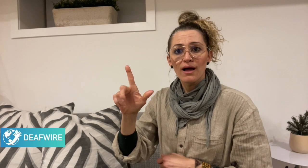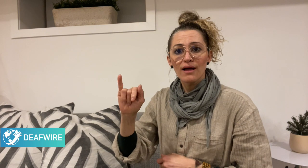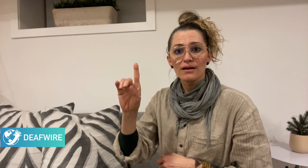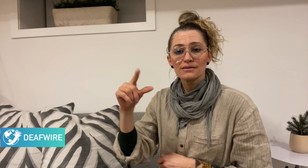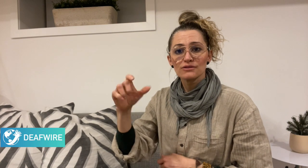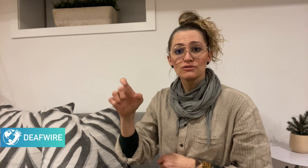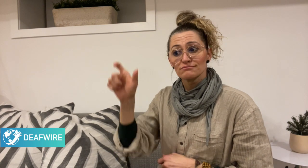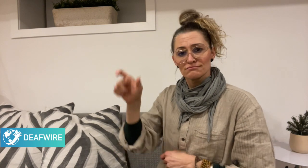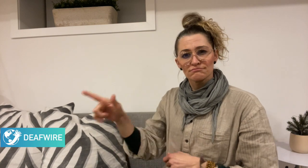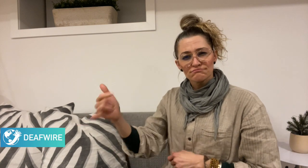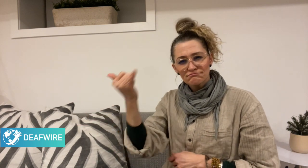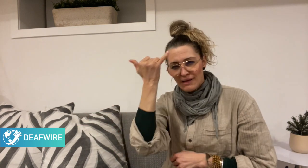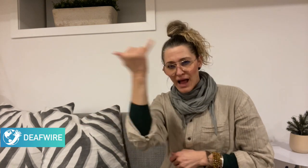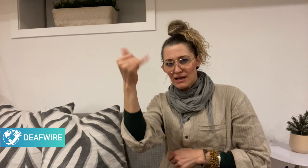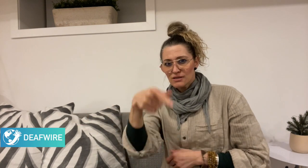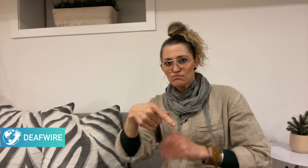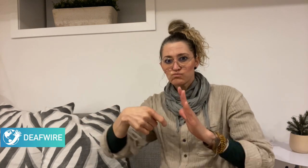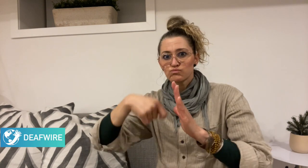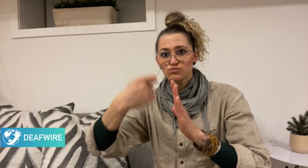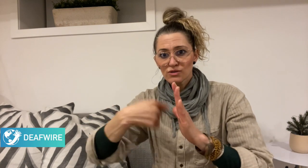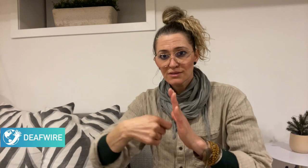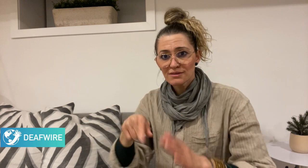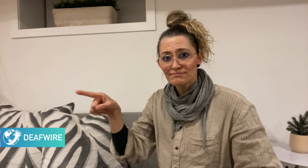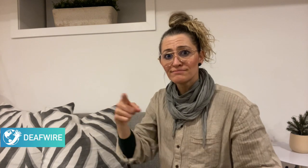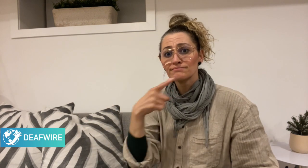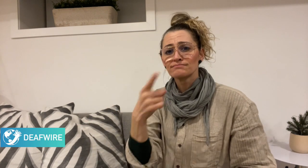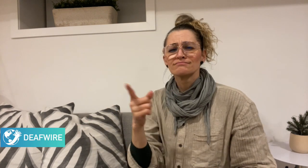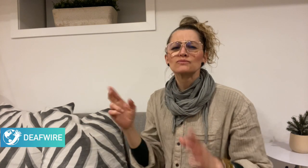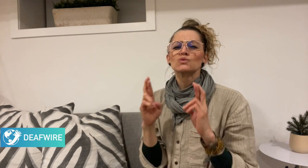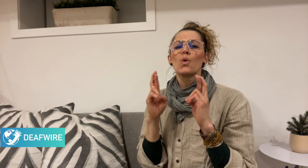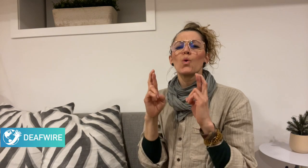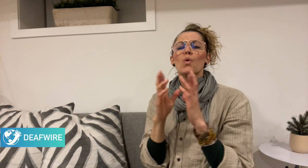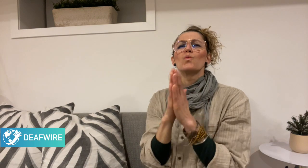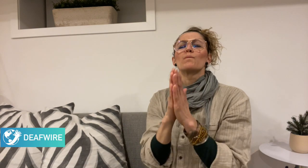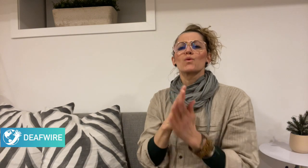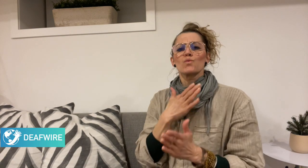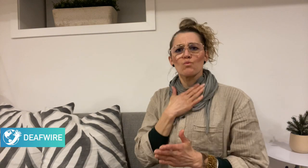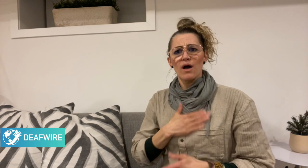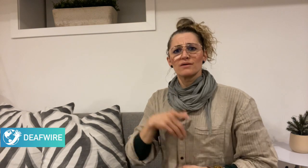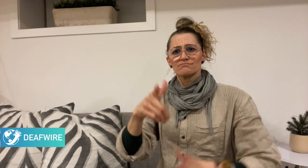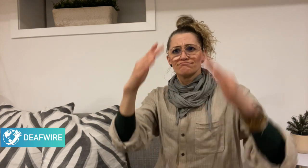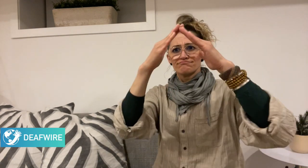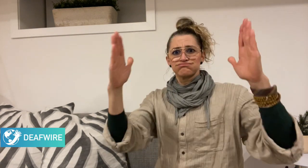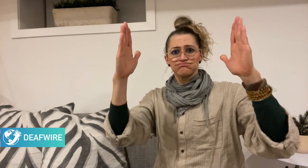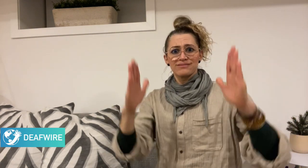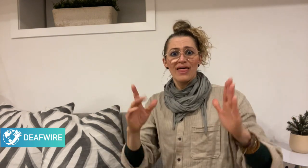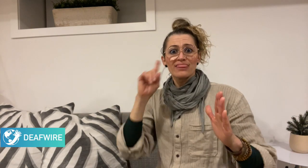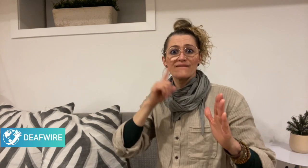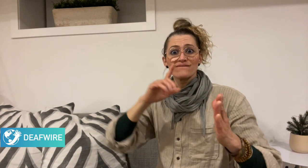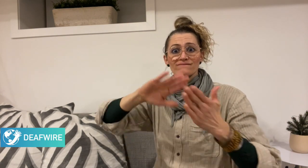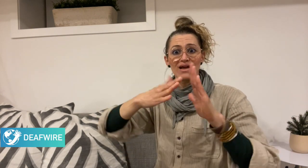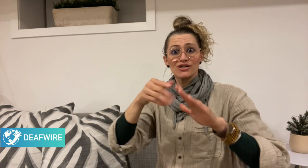behind this project says that they are hoping to open